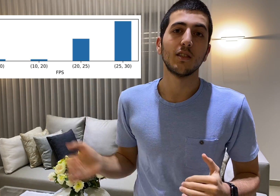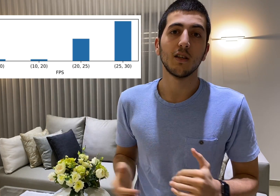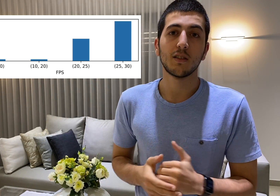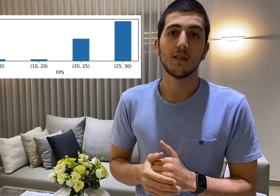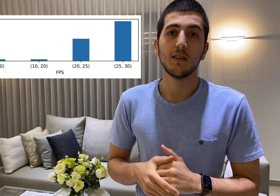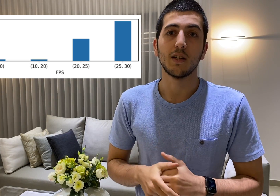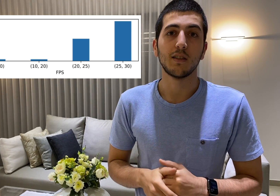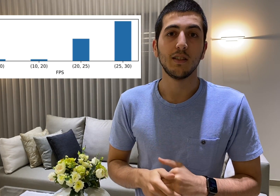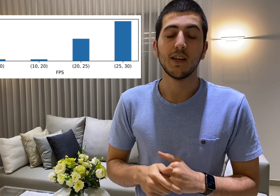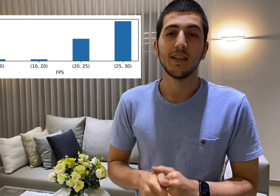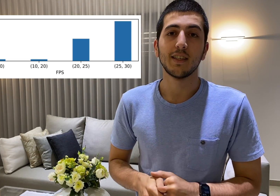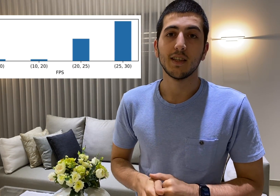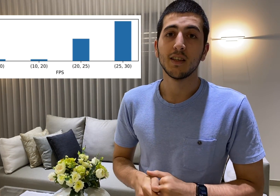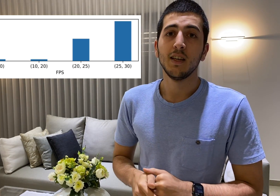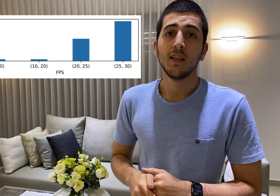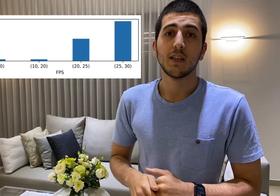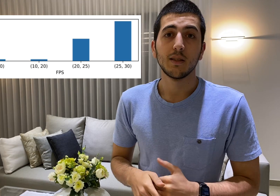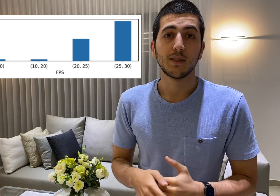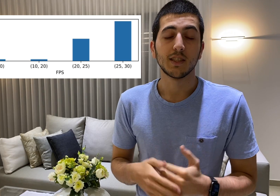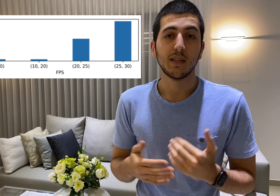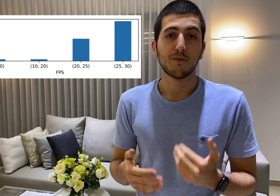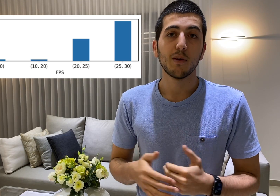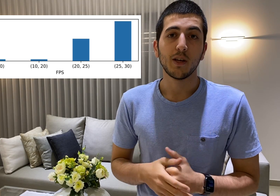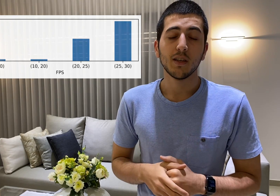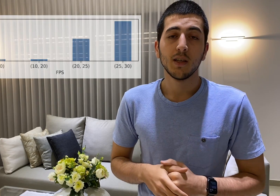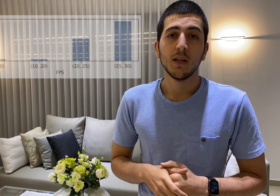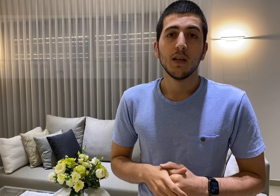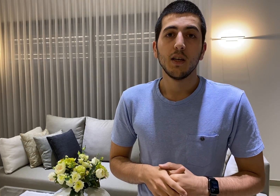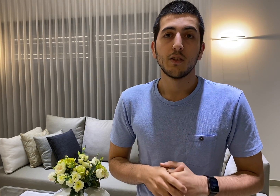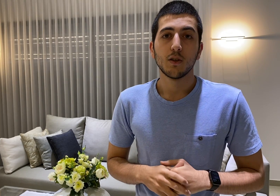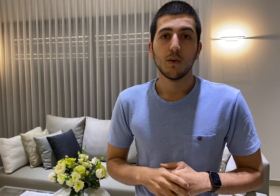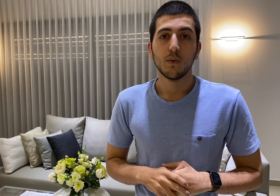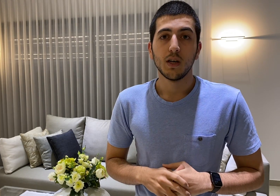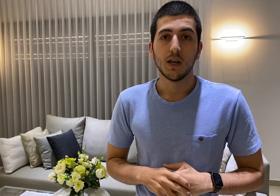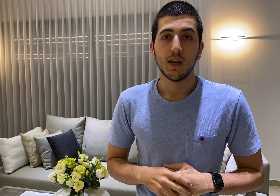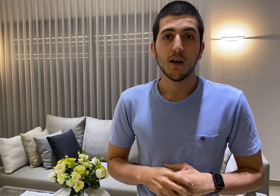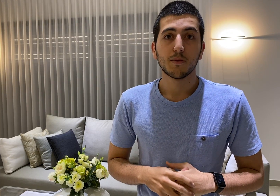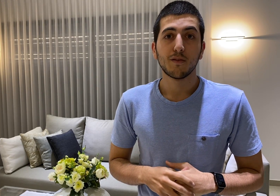not that the entire dataset includes the same frame rate and so I opted for